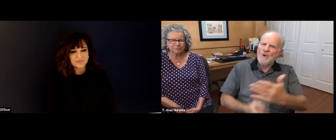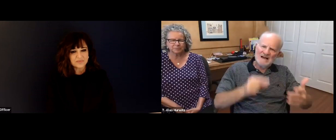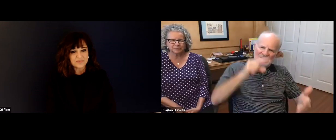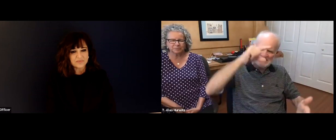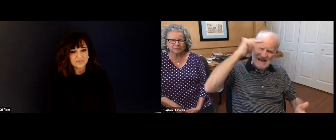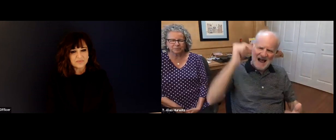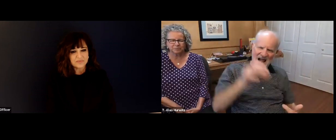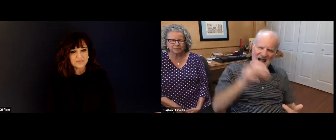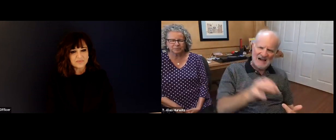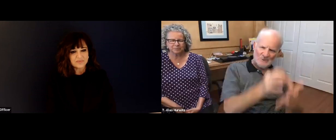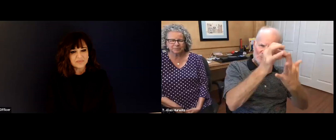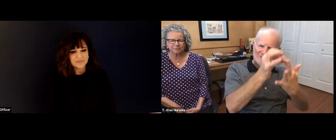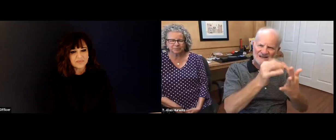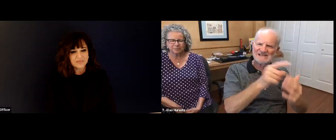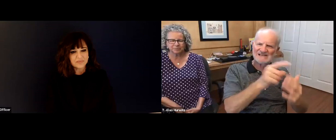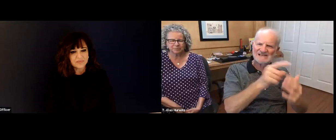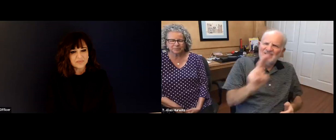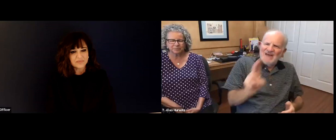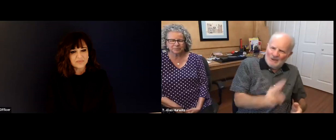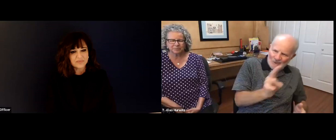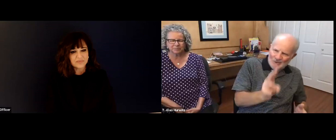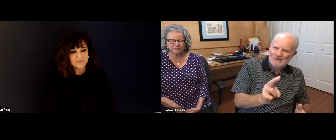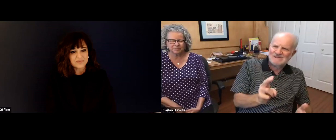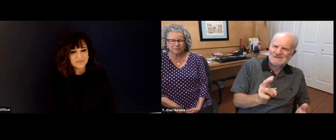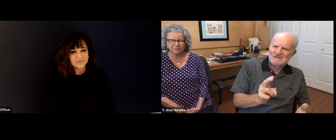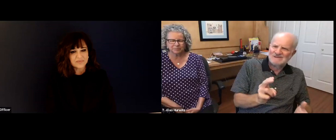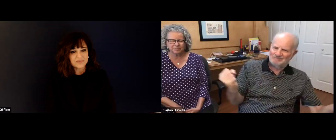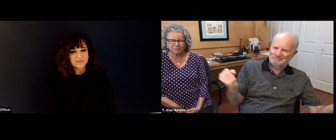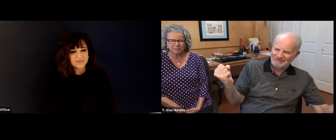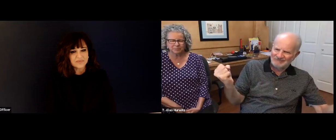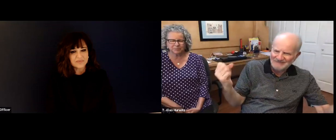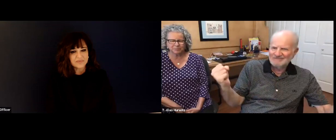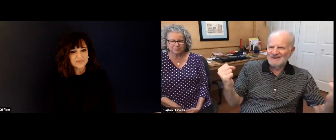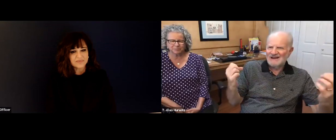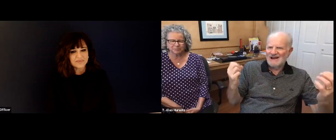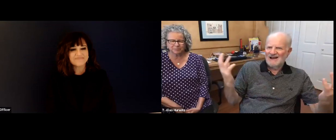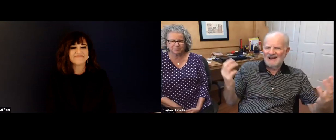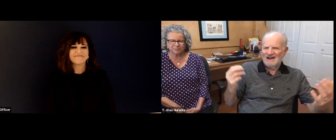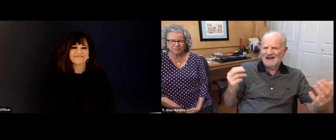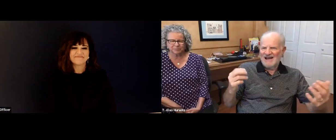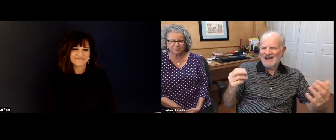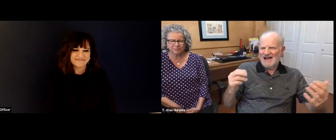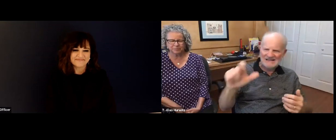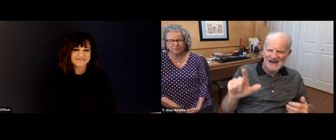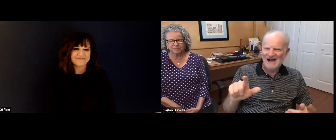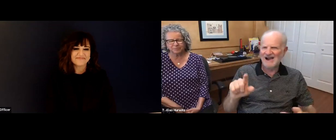budget issues, facilities issues, all of it. But what